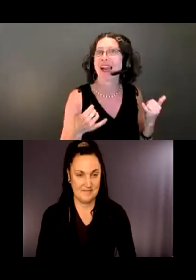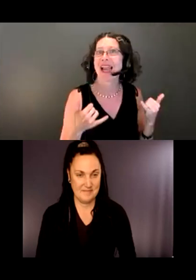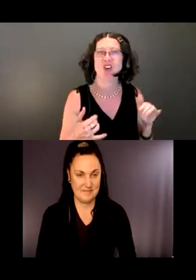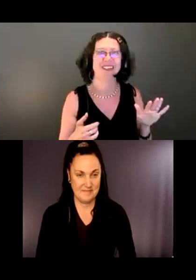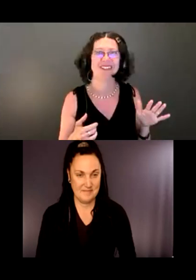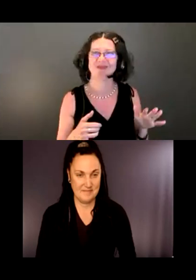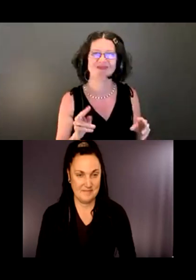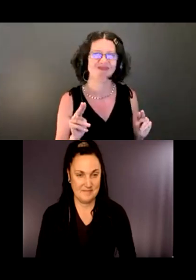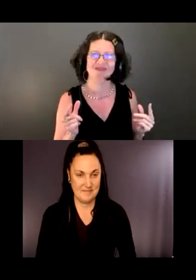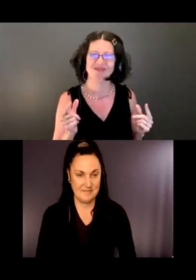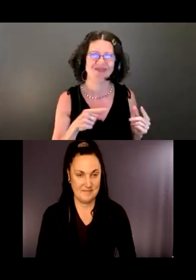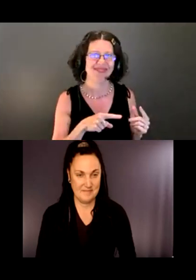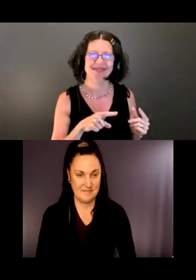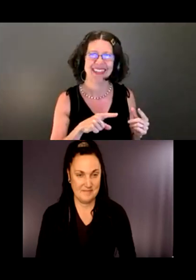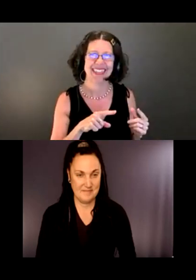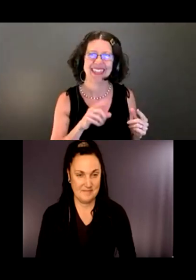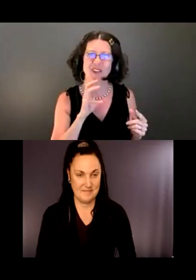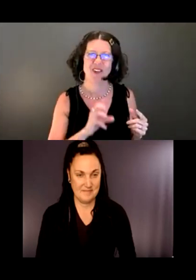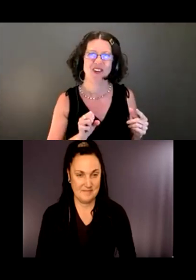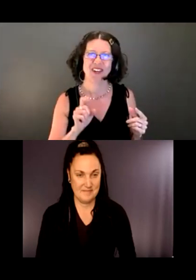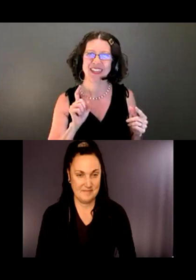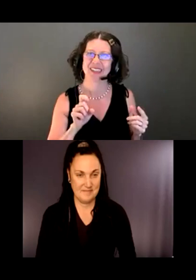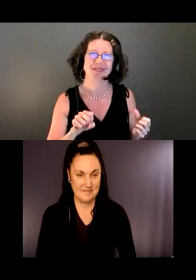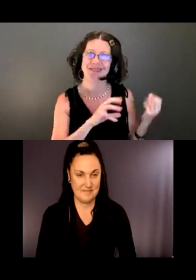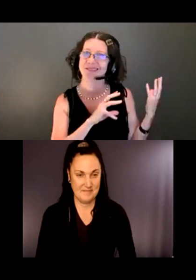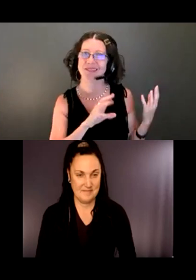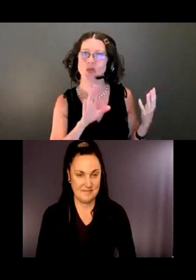the current standards. The other thing you can do is take that accessible map and